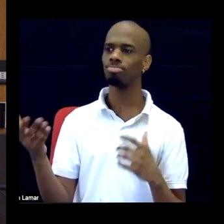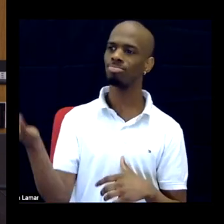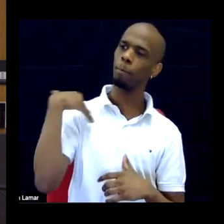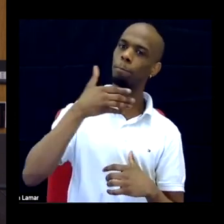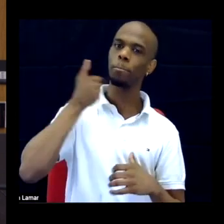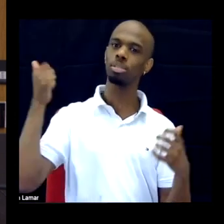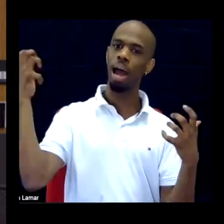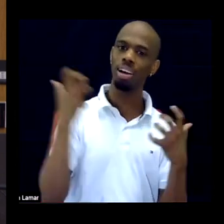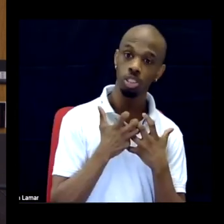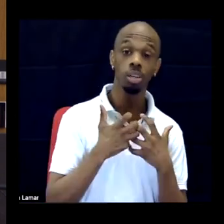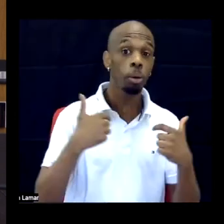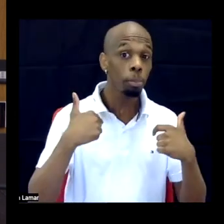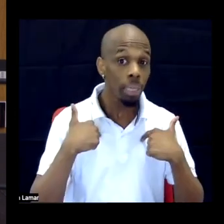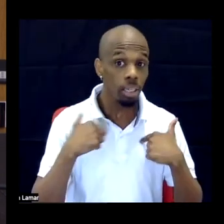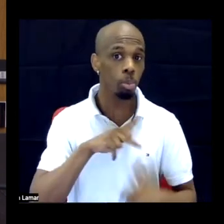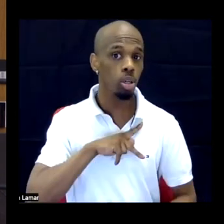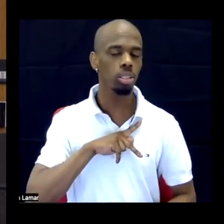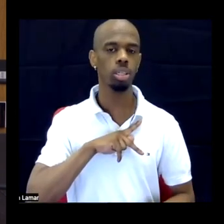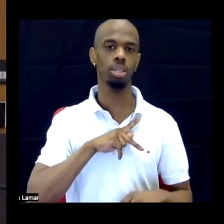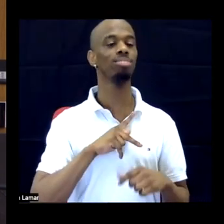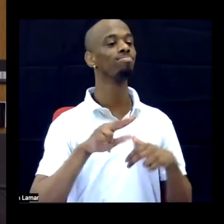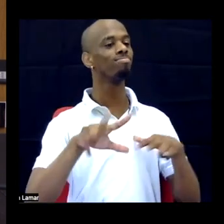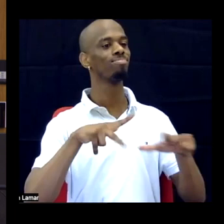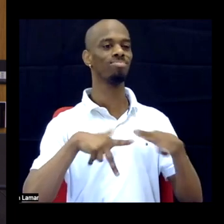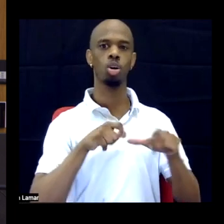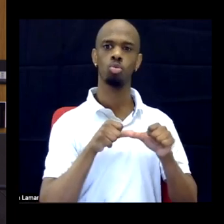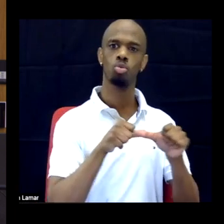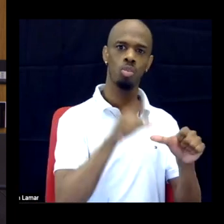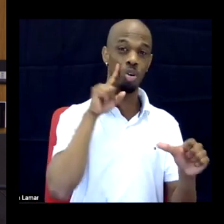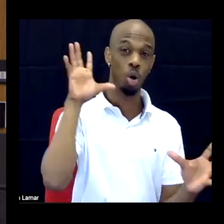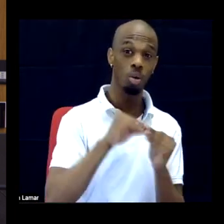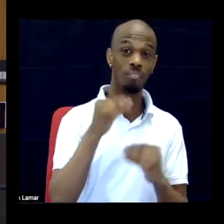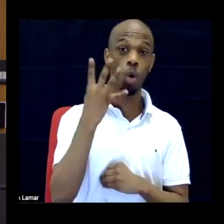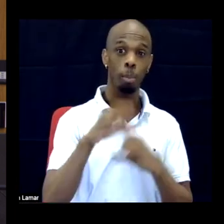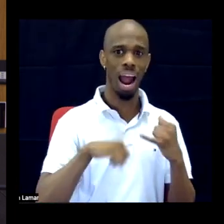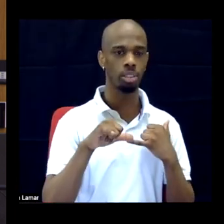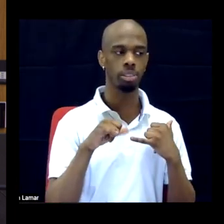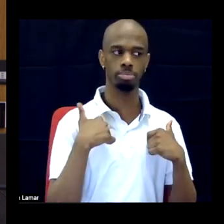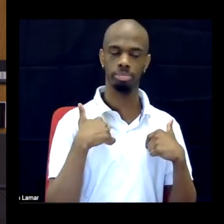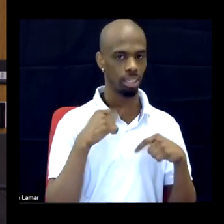For me, I'm a person that can't walk four miles, but I was happy to drive my car in front of or behind the protesters.